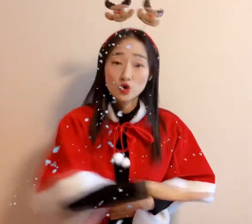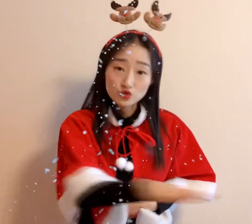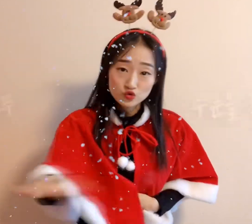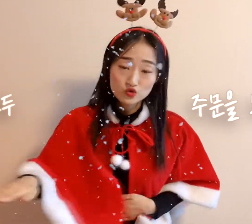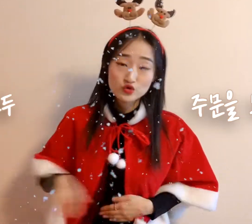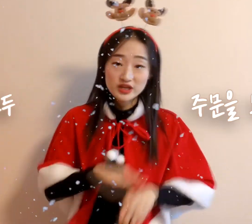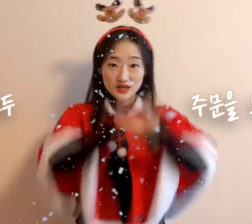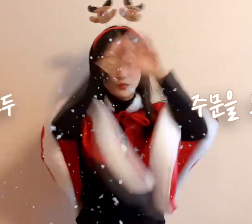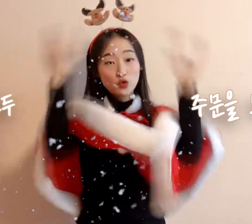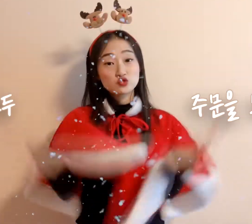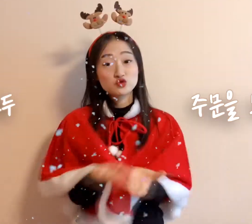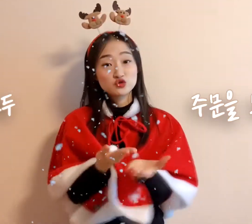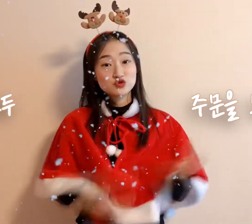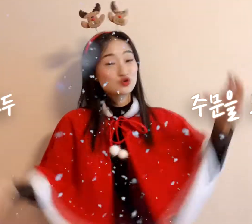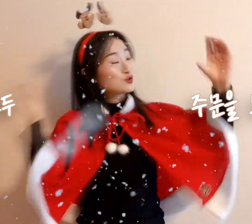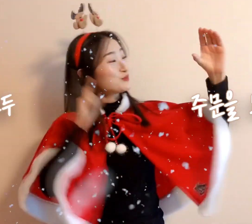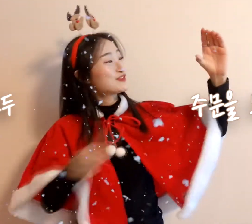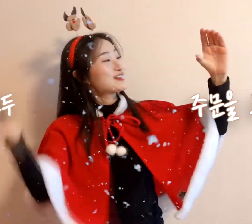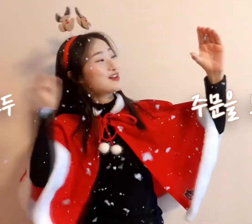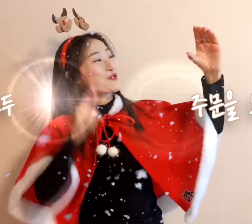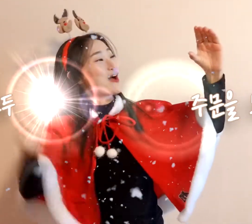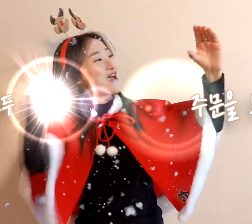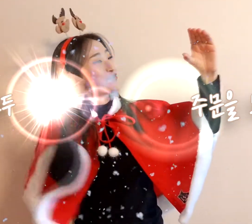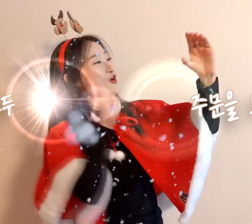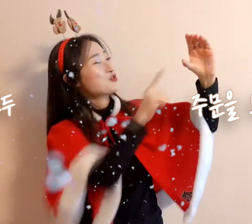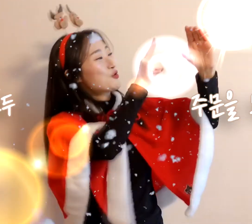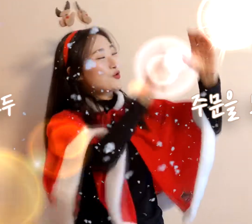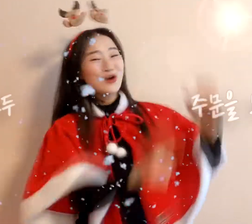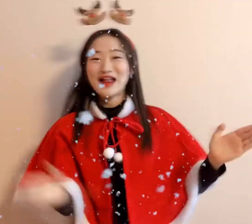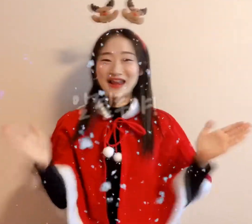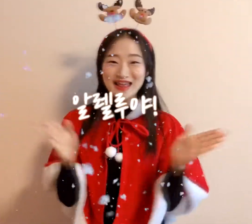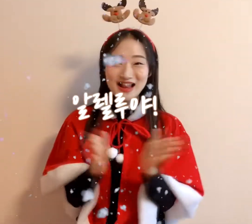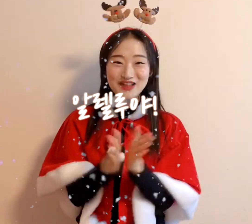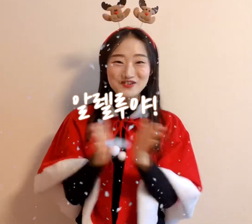Okay, how about we sing this magic spell together? Hallelujah